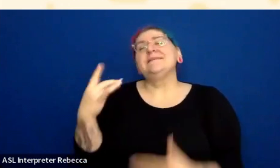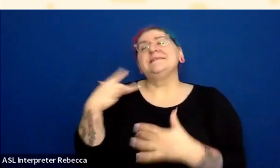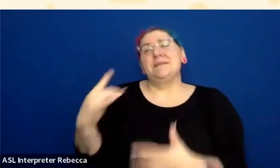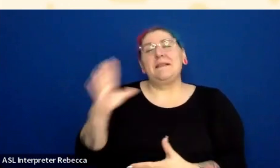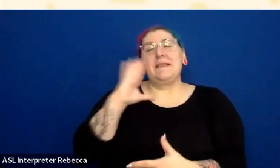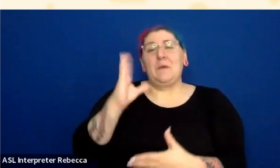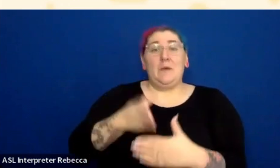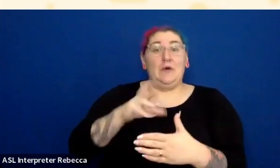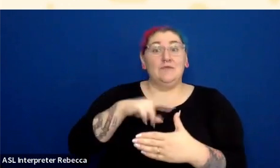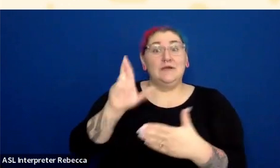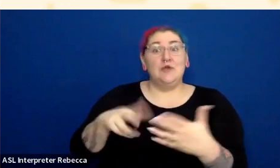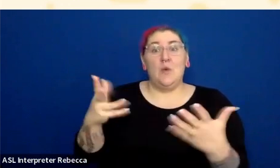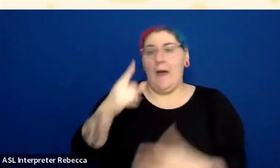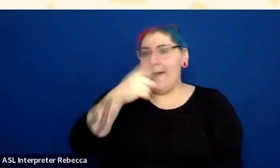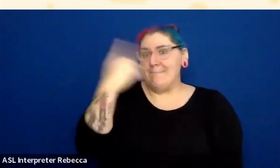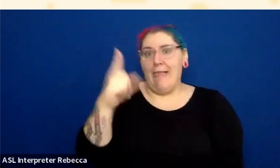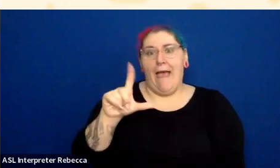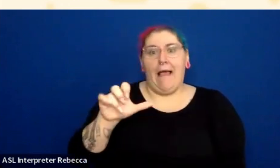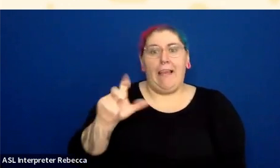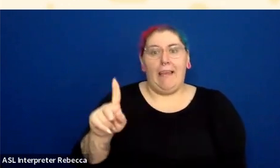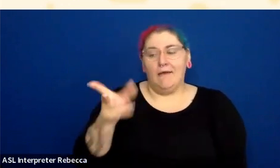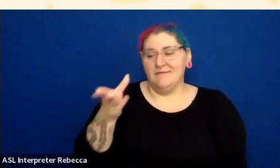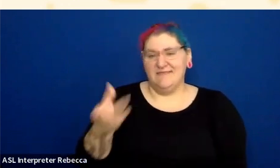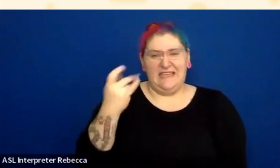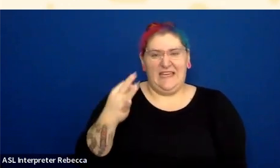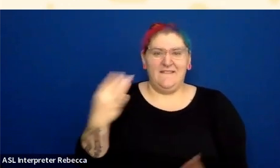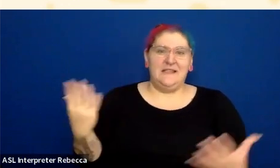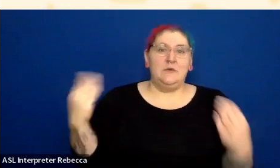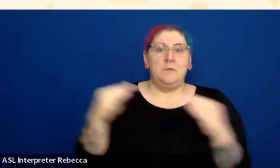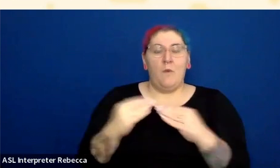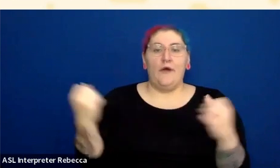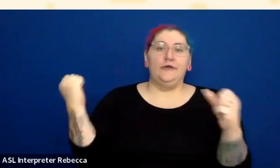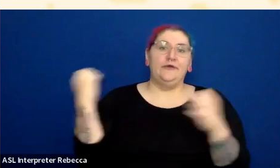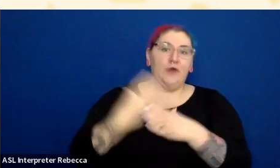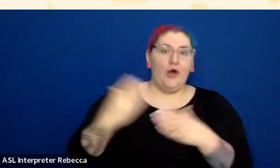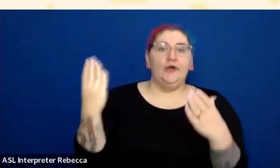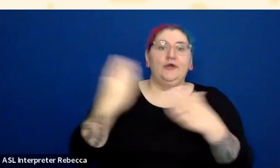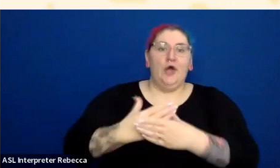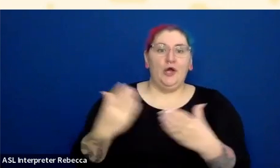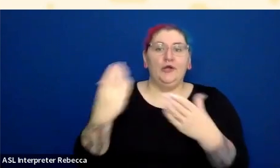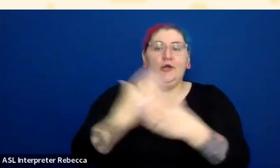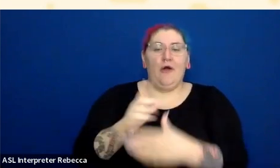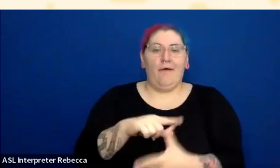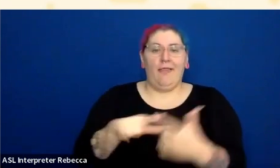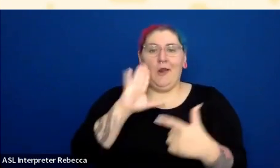So dark gray text with that same color blue for the links, this would now meet that requirement.